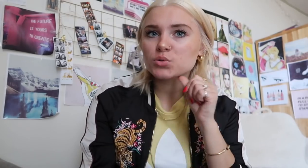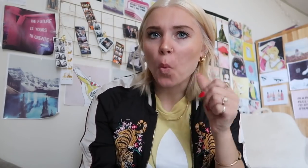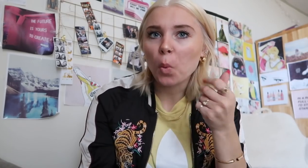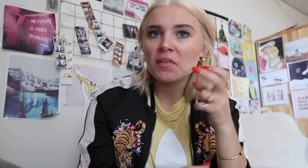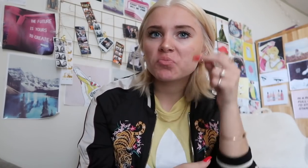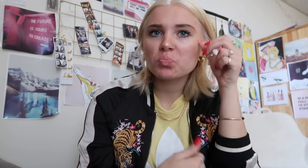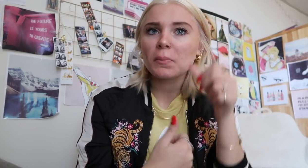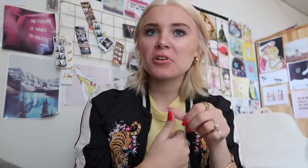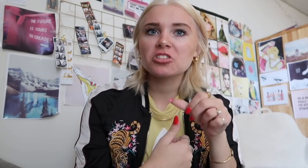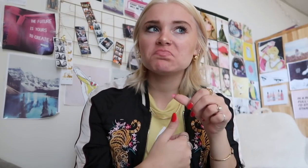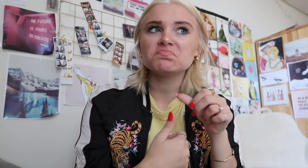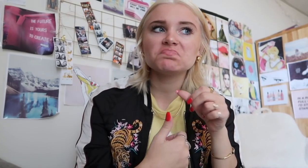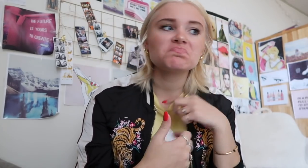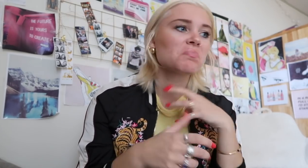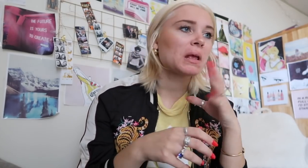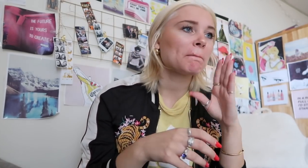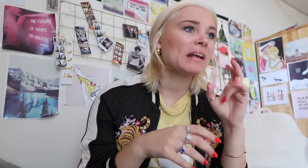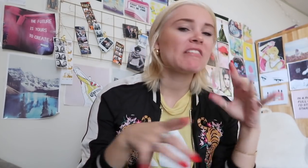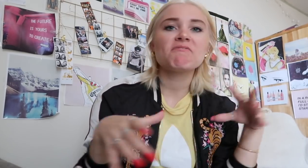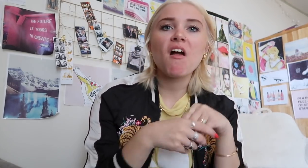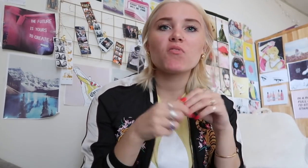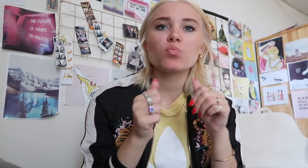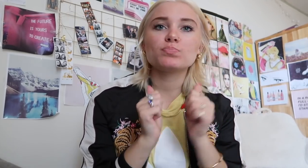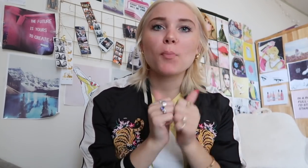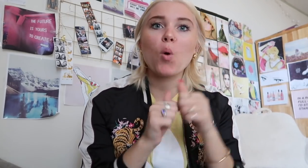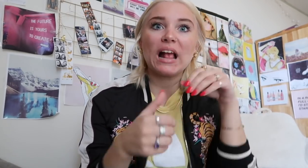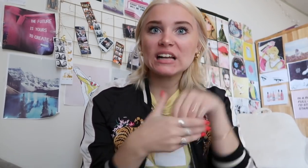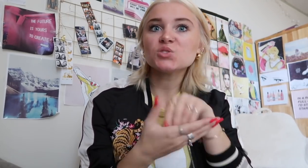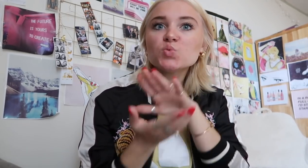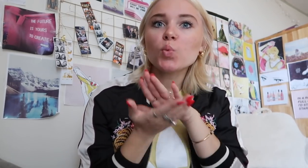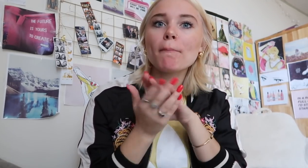I don't even remember being involved with any sports in my own school